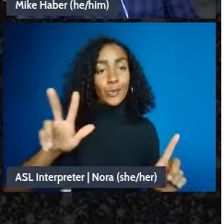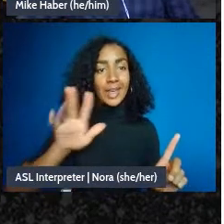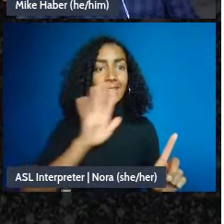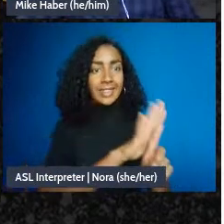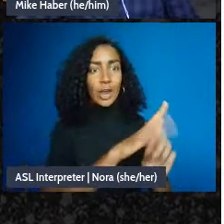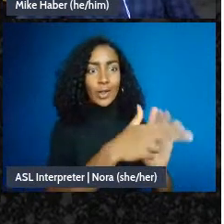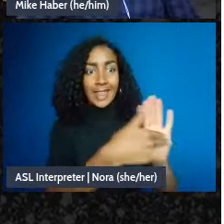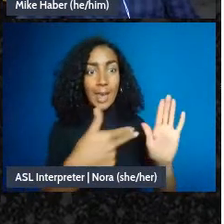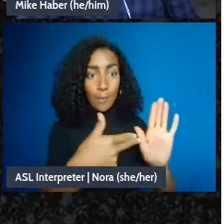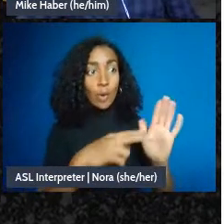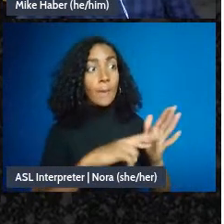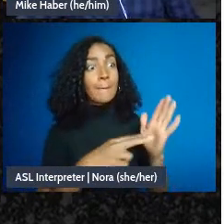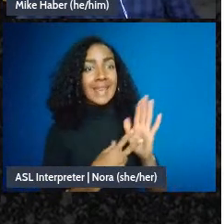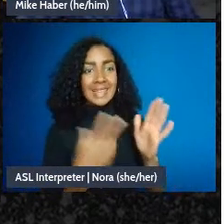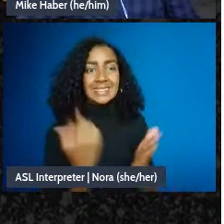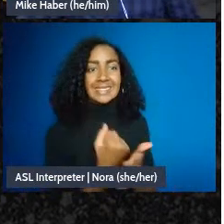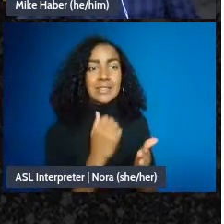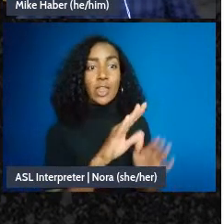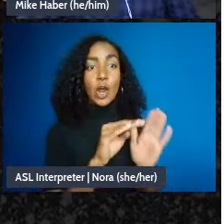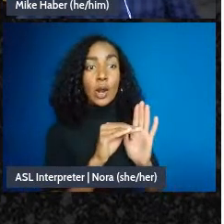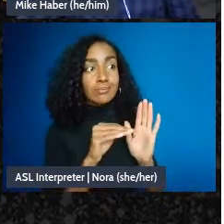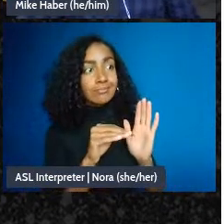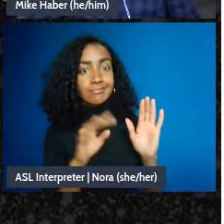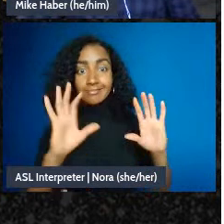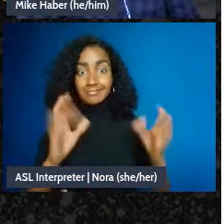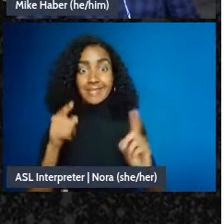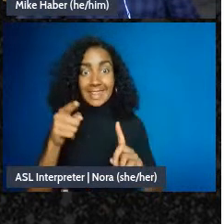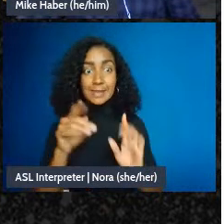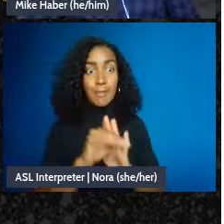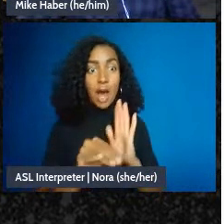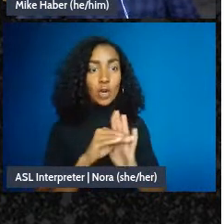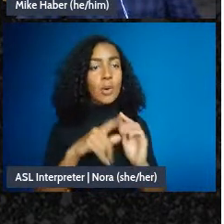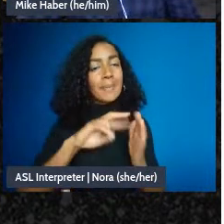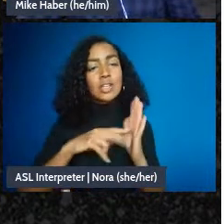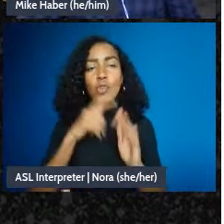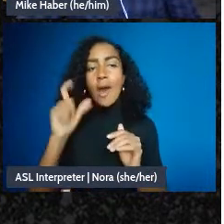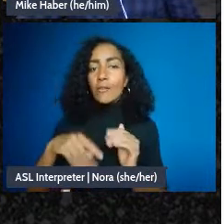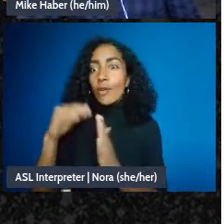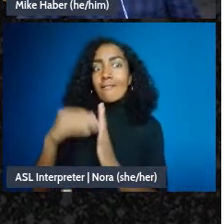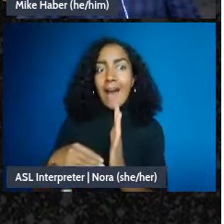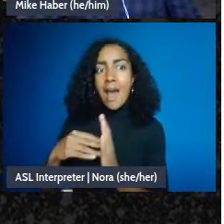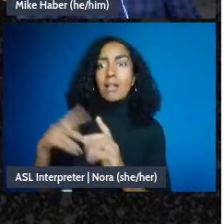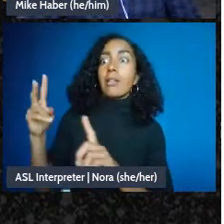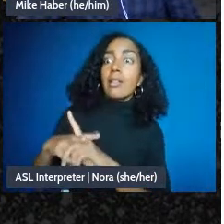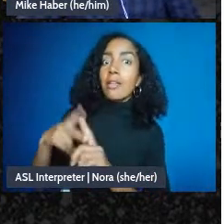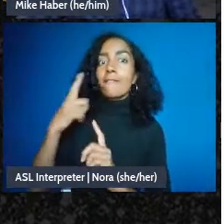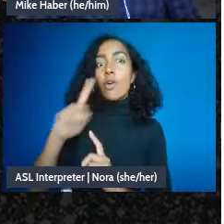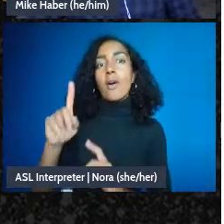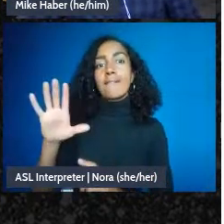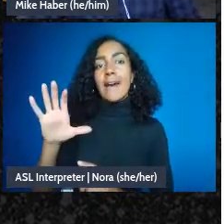through all of the paperwork of filing for 501c3 status, or in many cases even incorporate.